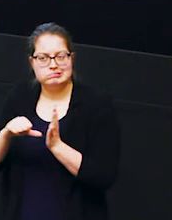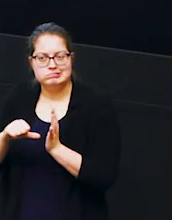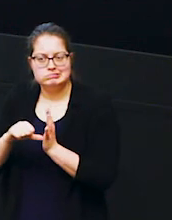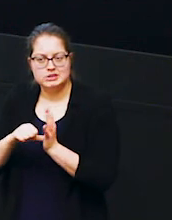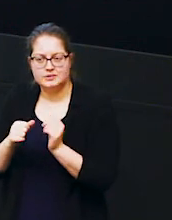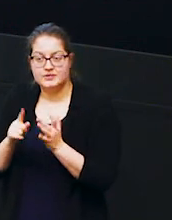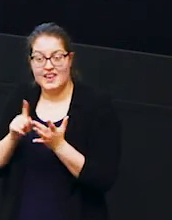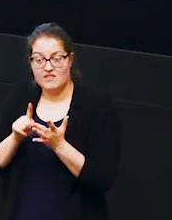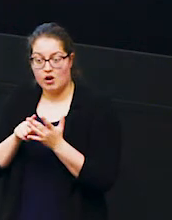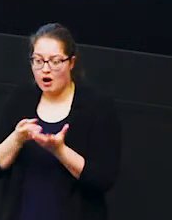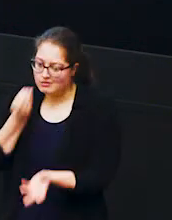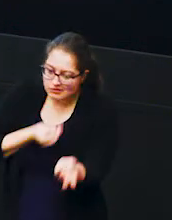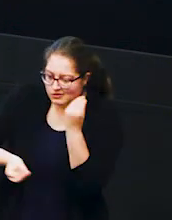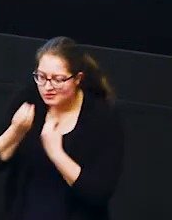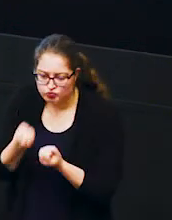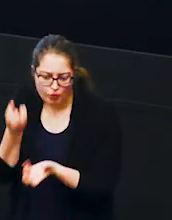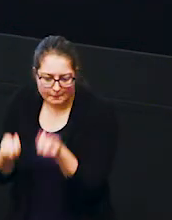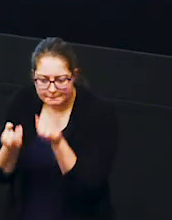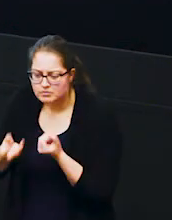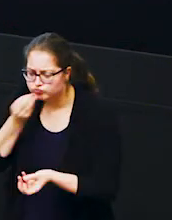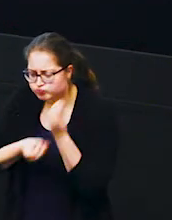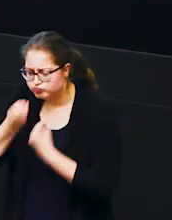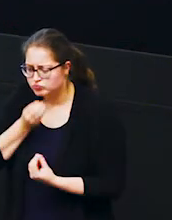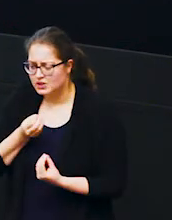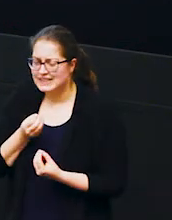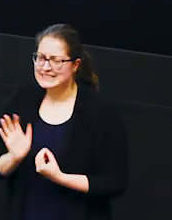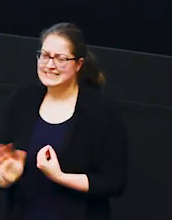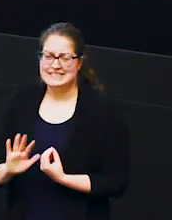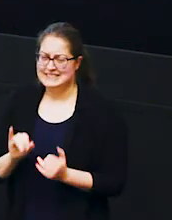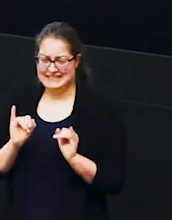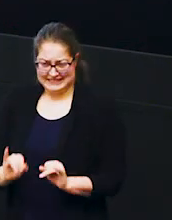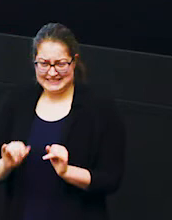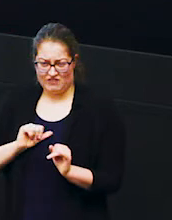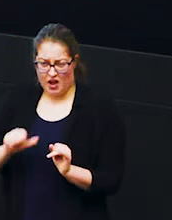farmlands and fed on those farmers crops that's really not good for the farmers it threatens